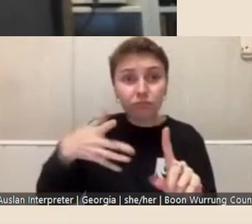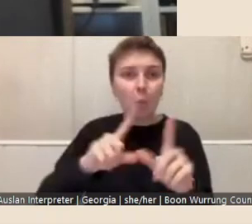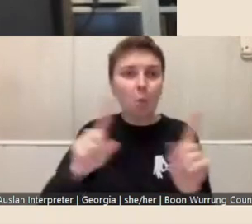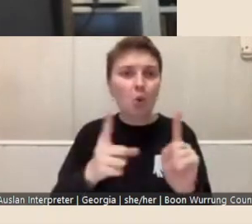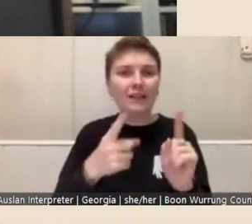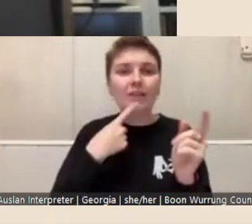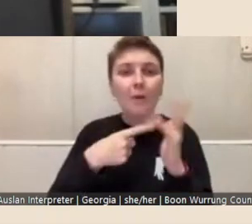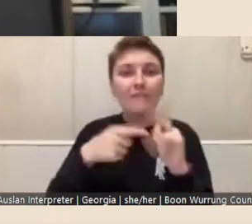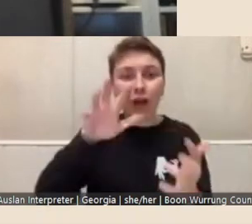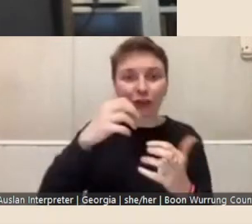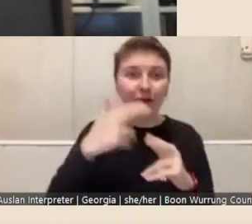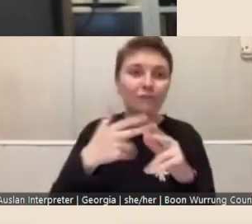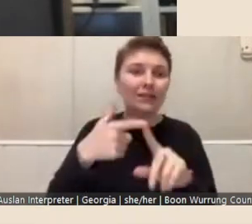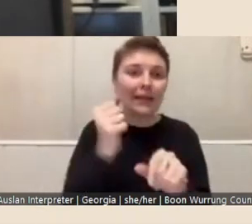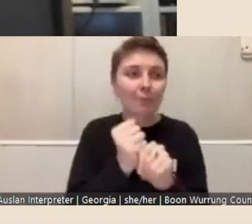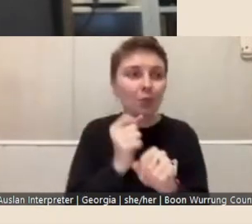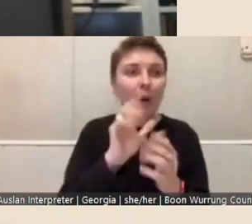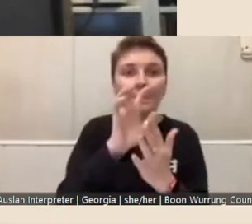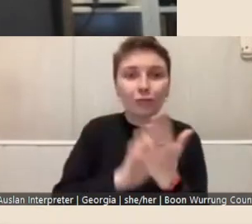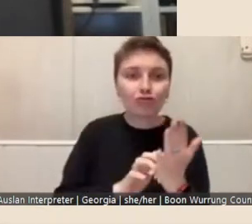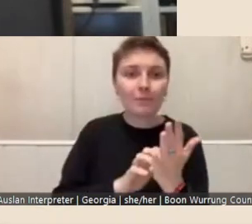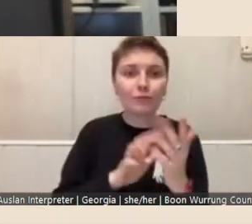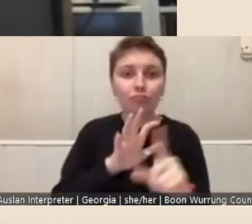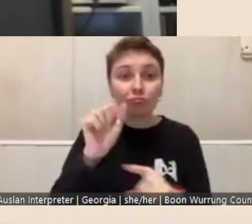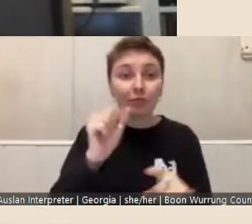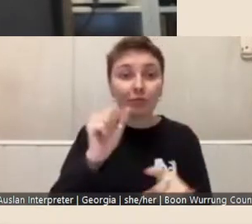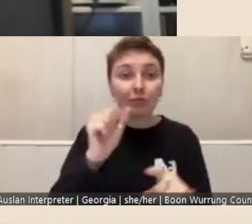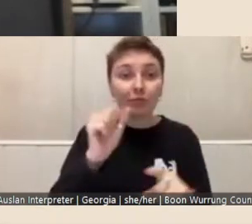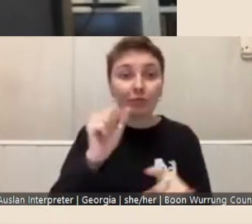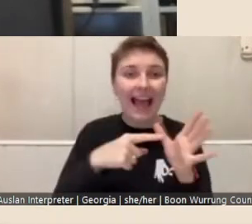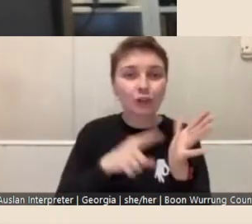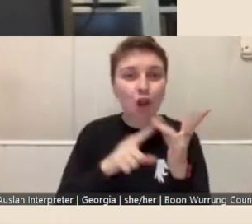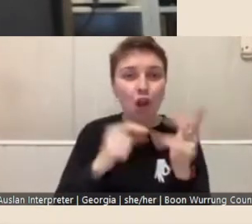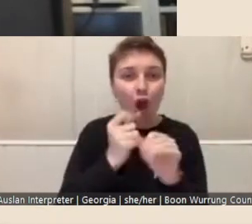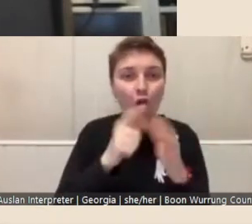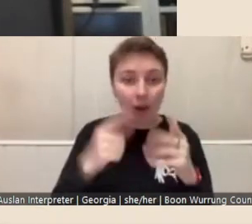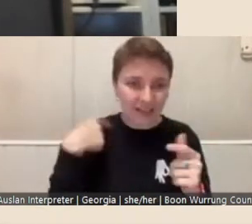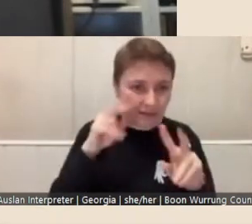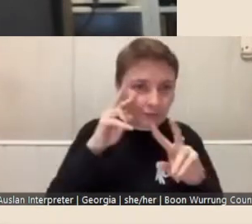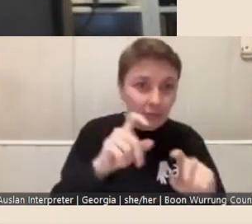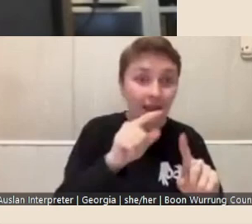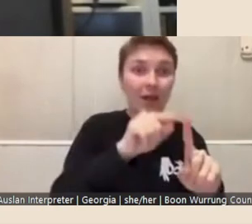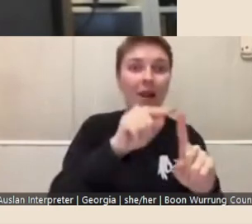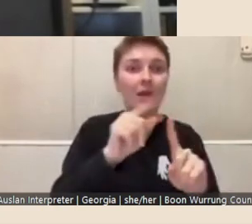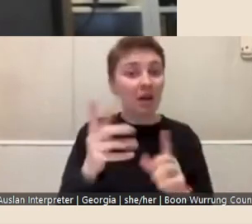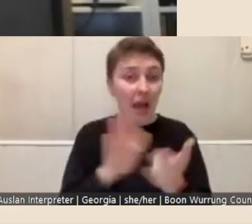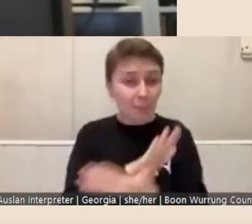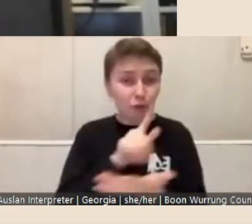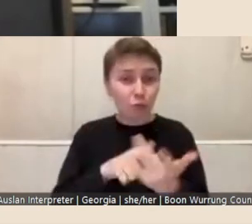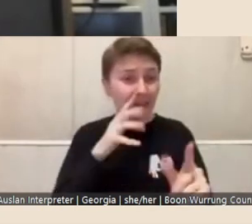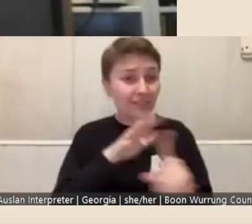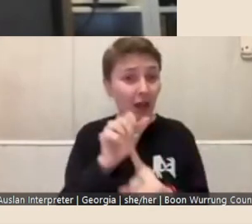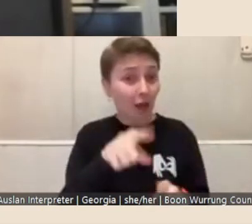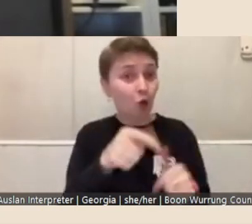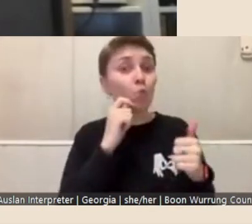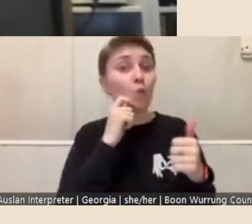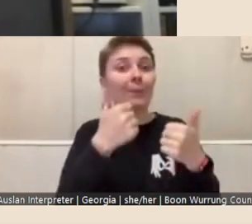the manuscript you've identified from the catalogue you may have consulted, but it's fine just to identify and think that that would be a good collection. I think it's more